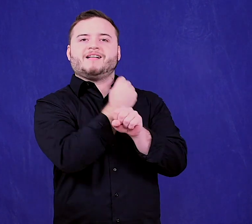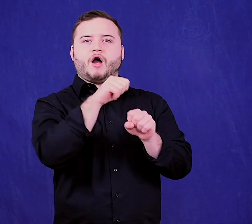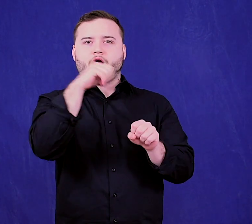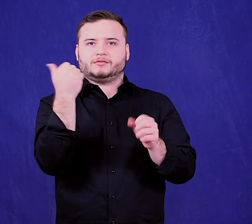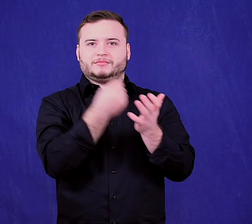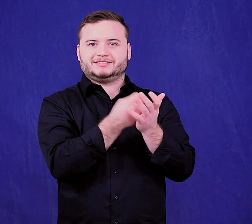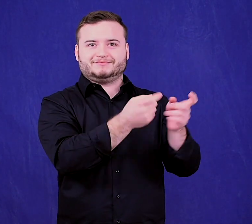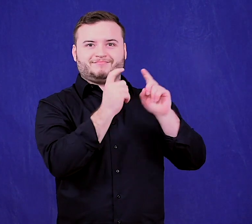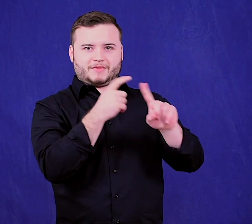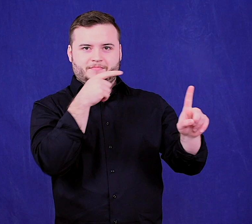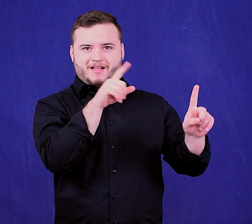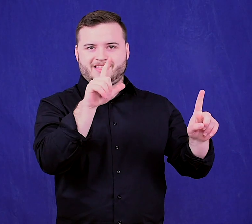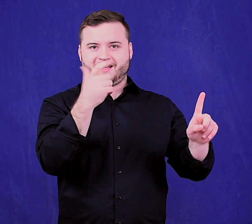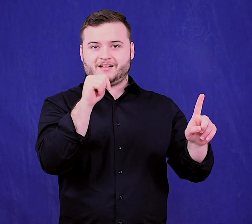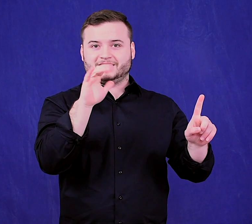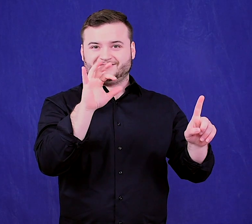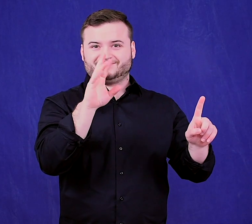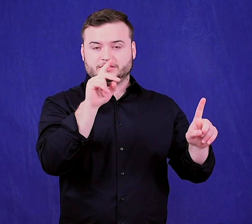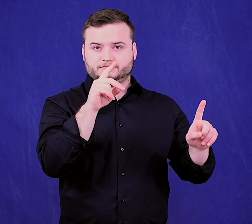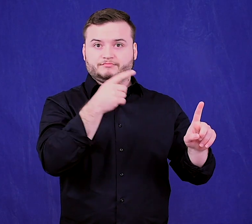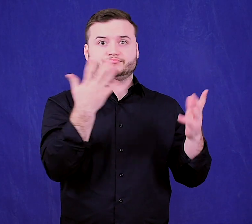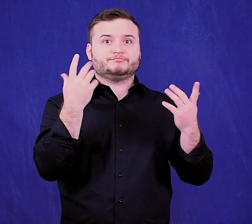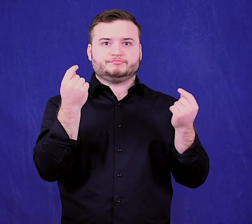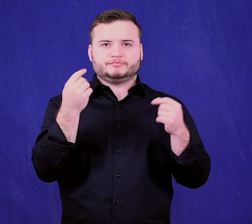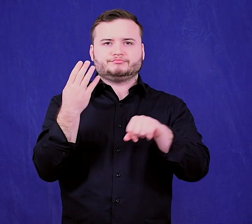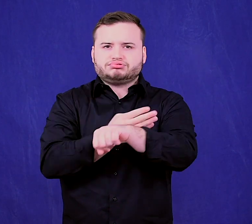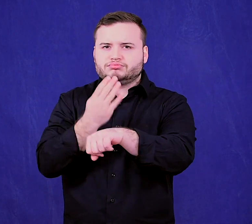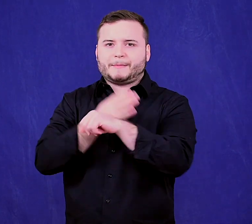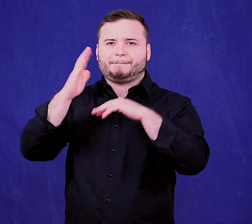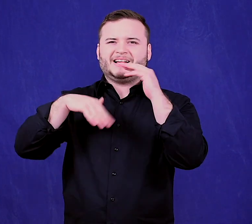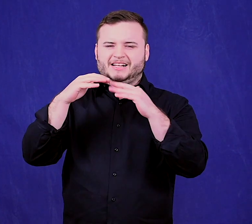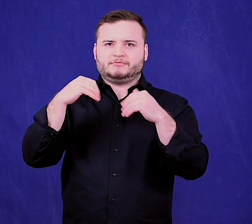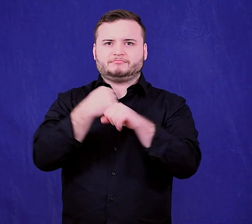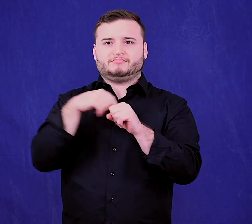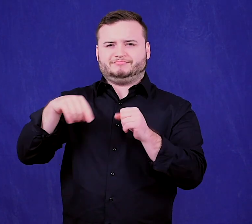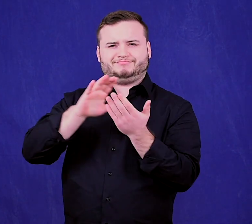another grant from the Legacy Fund to renovate the building and